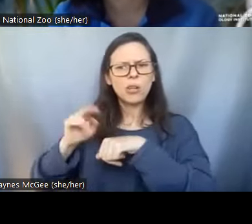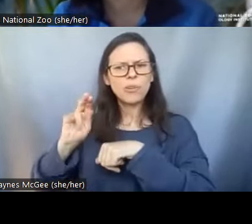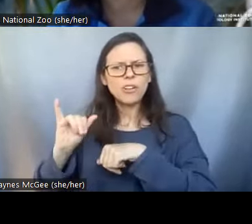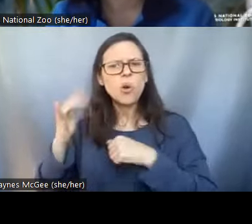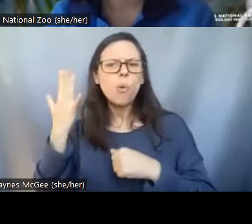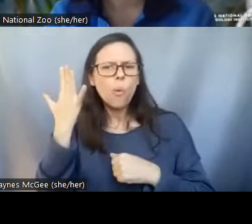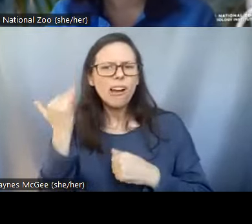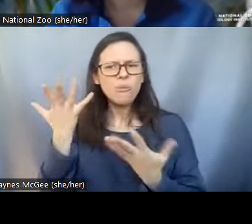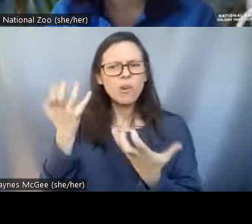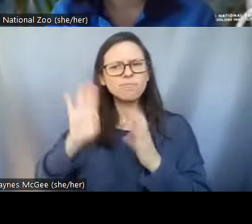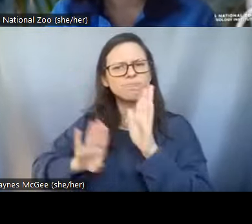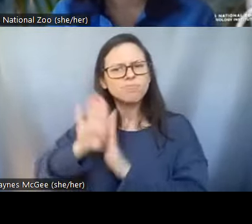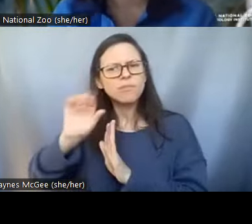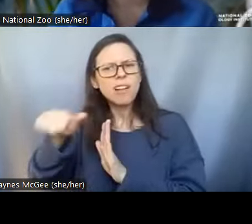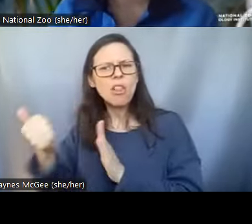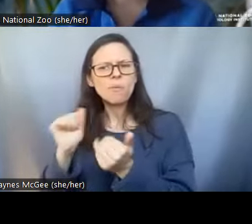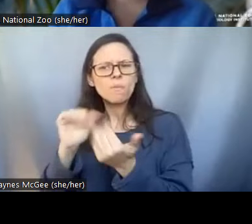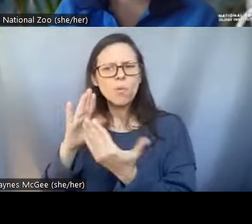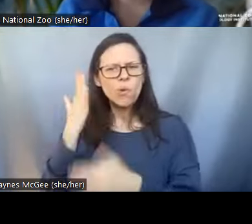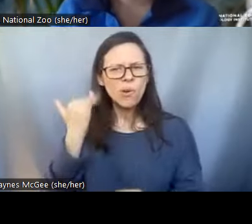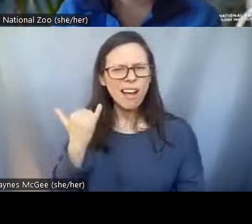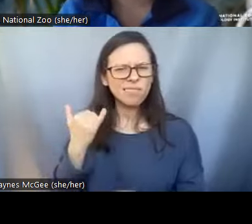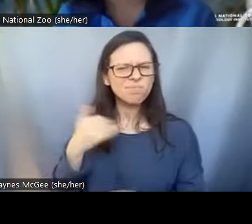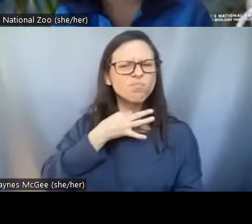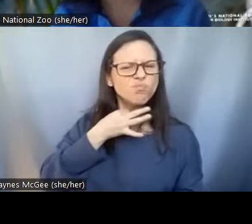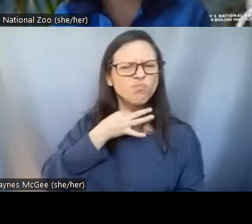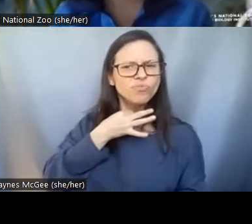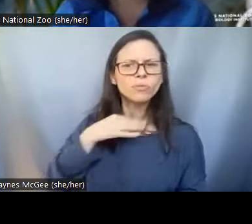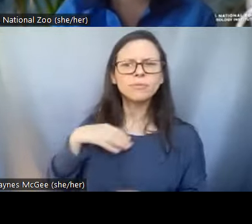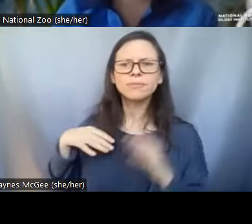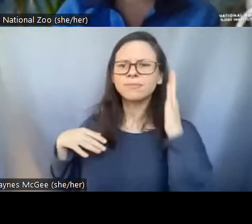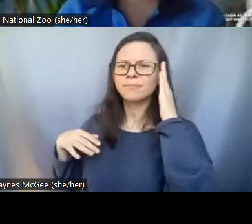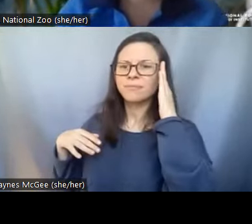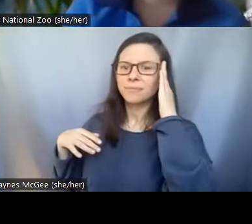methods for preserving specimens? Pei-Chih, what exactly are you looking into? Why can't